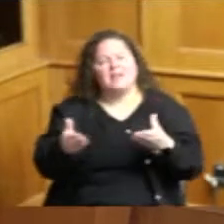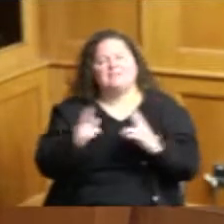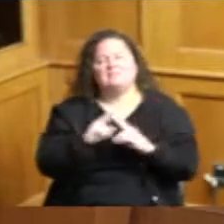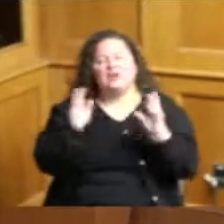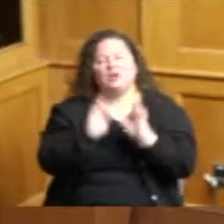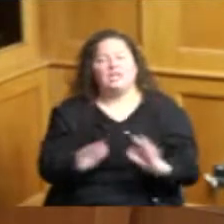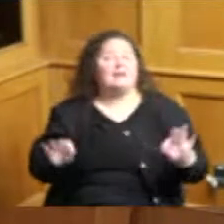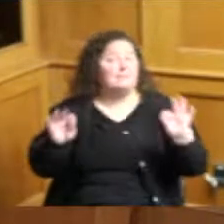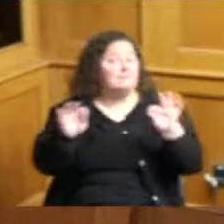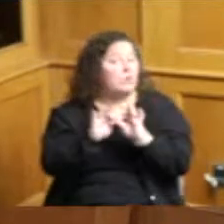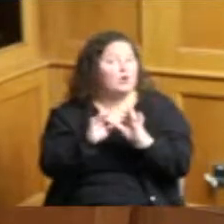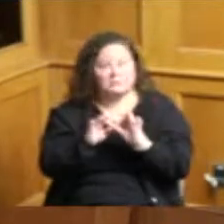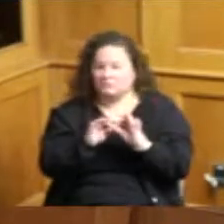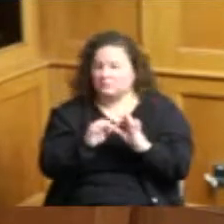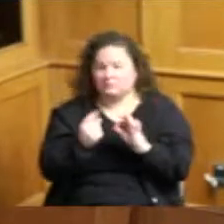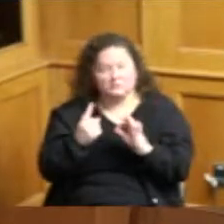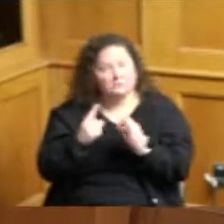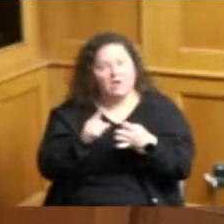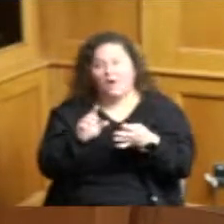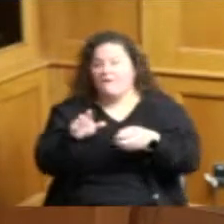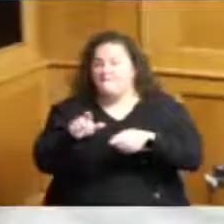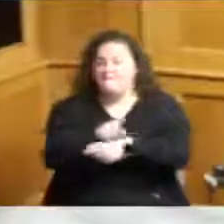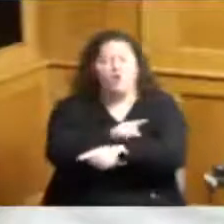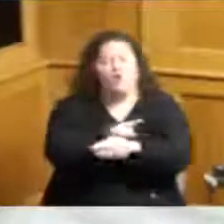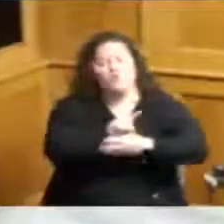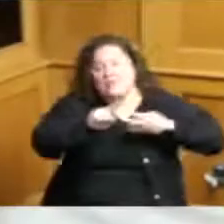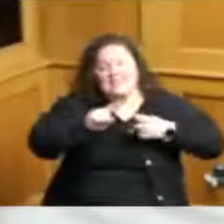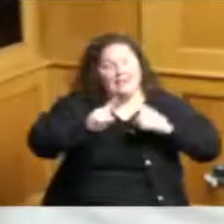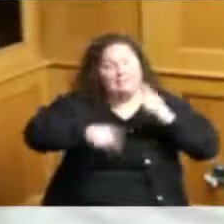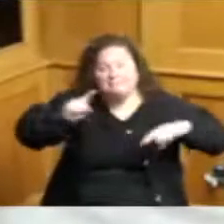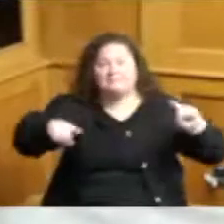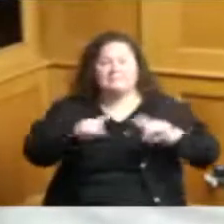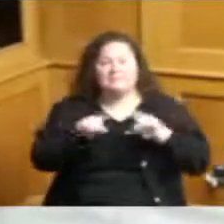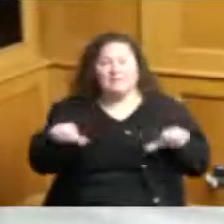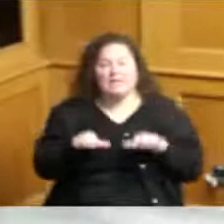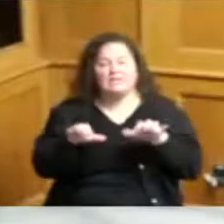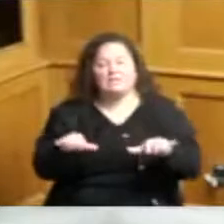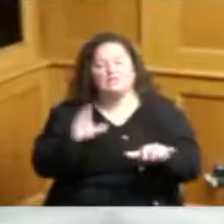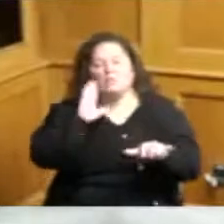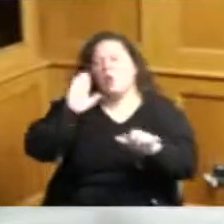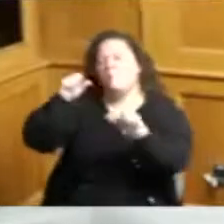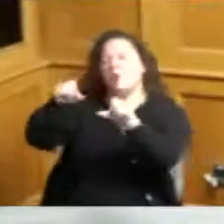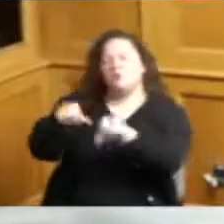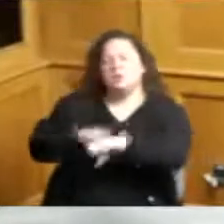of activities and hopefully it's on on our website that people can get the information